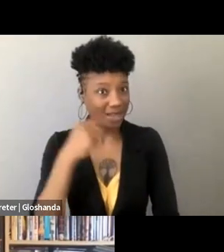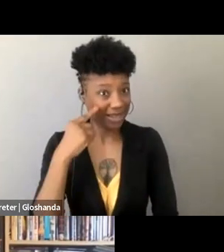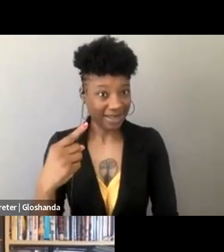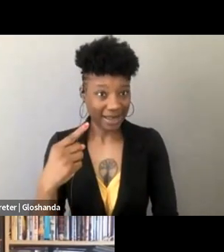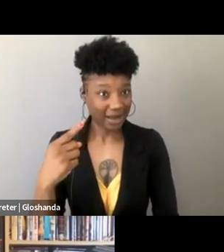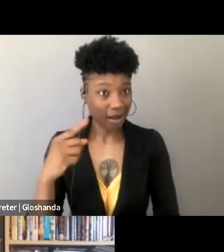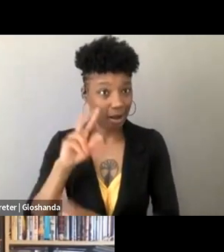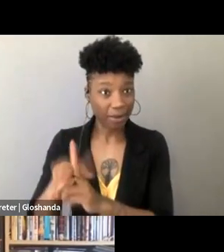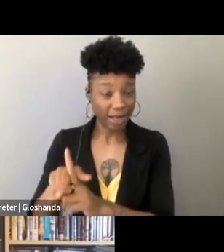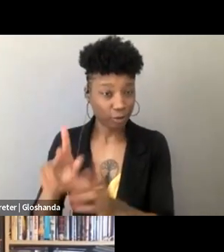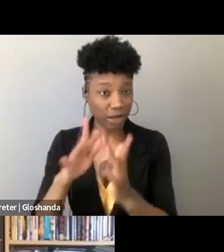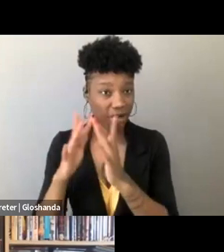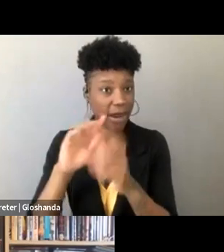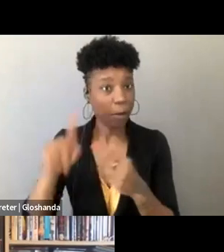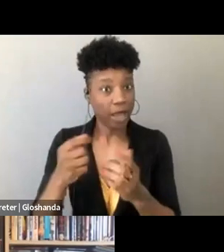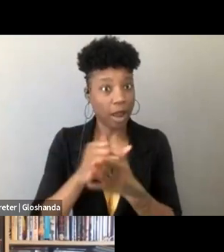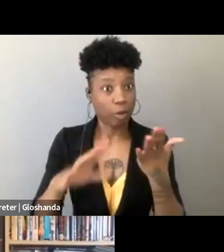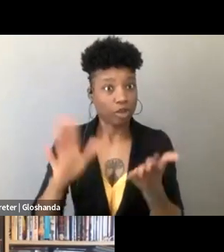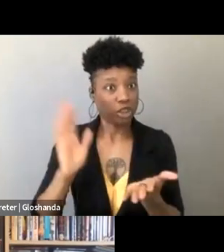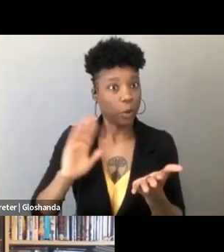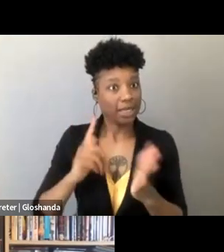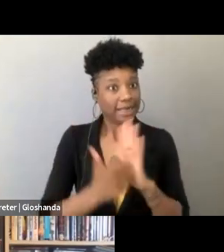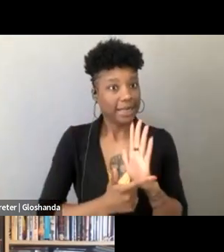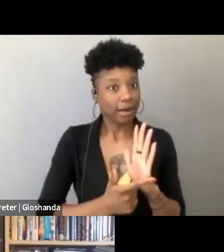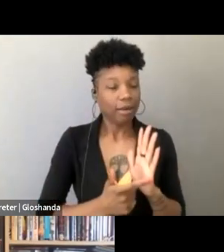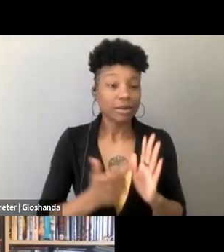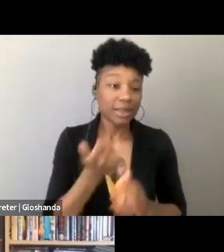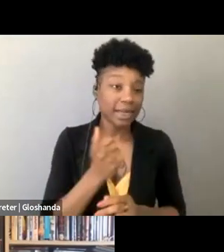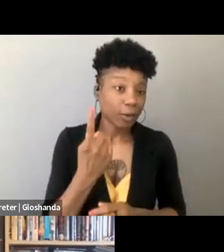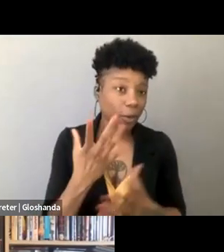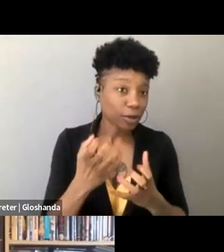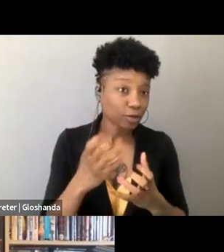to all these things once, you know, when abortion was legal. So anyone wants to jump in on that,